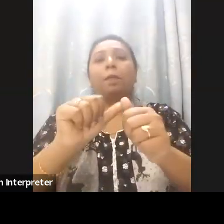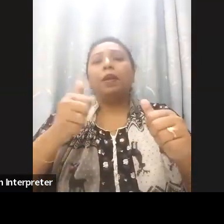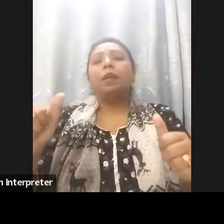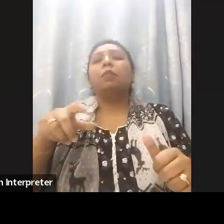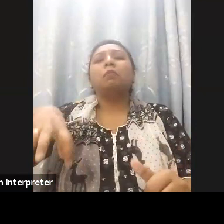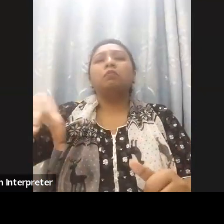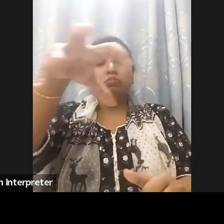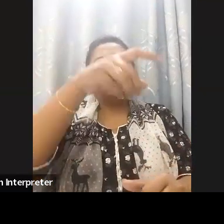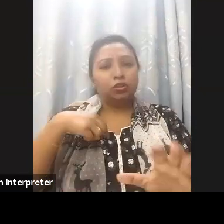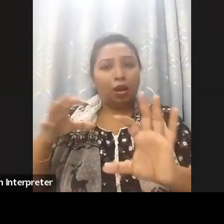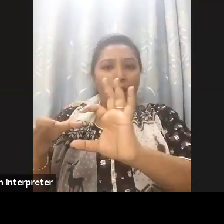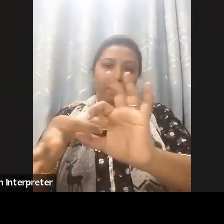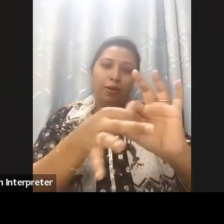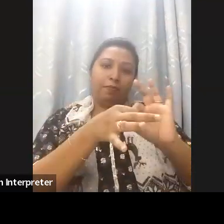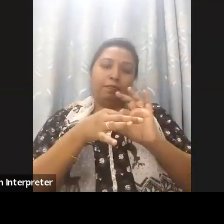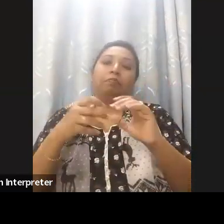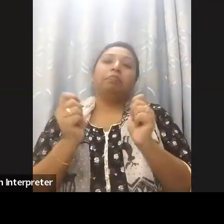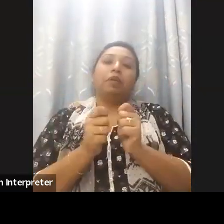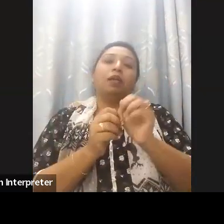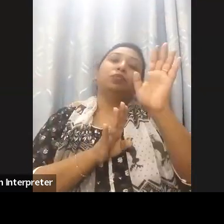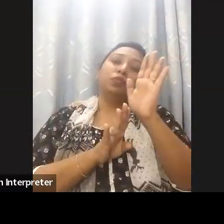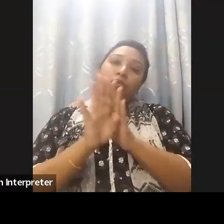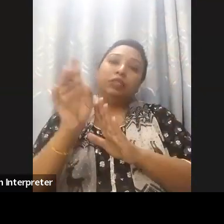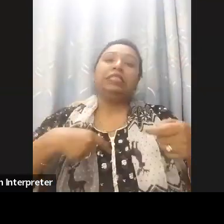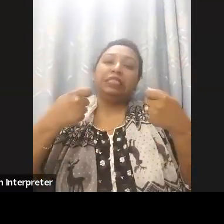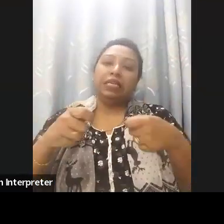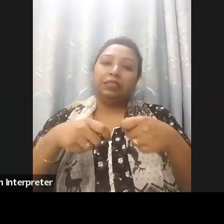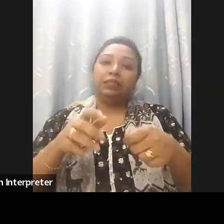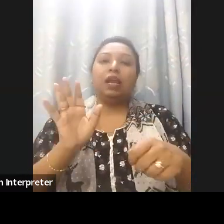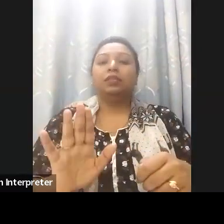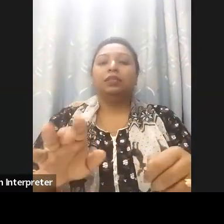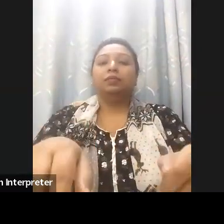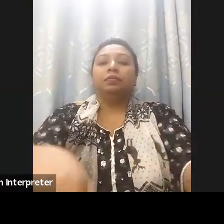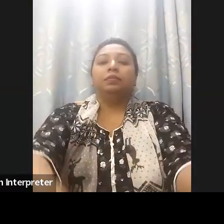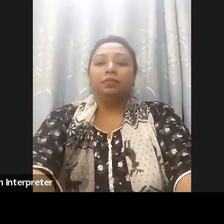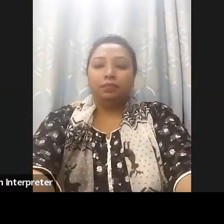can create an ecosystem of innovation and inclusivity leading to the way toward the